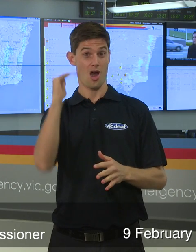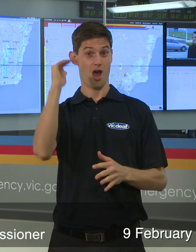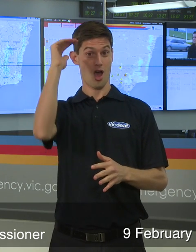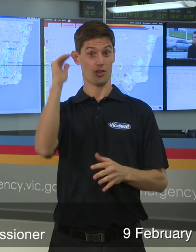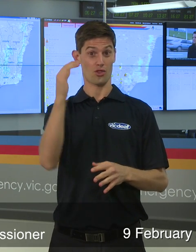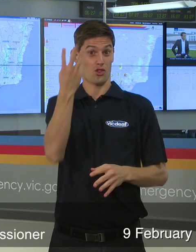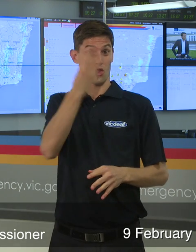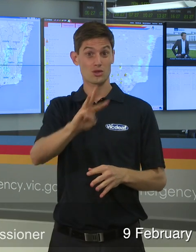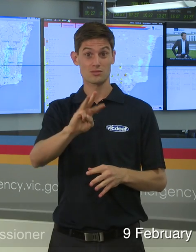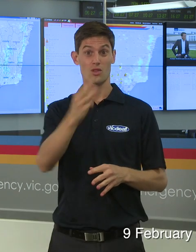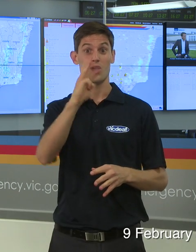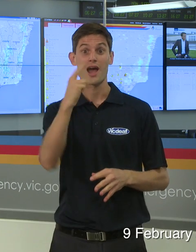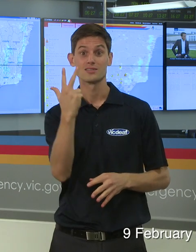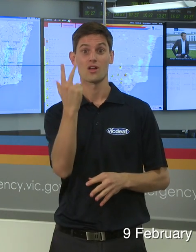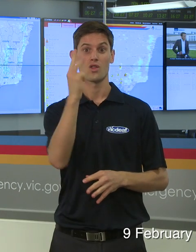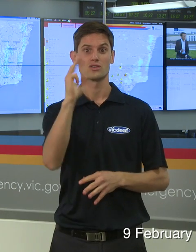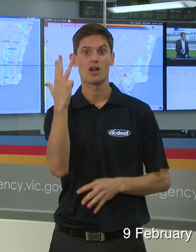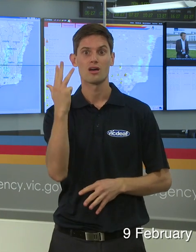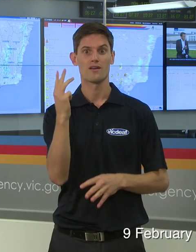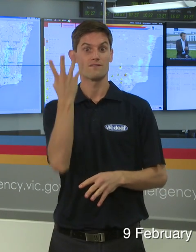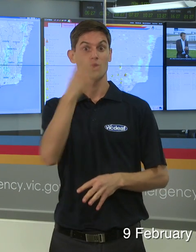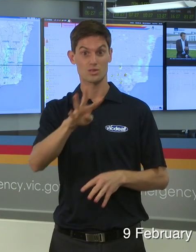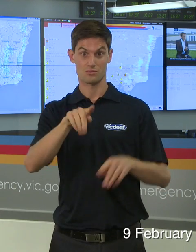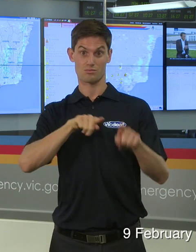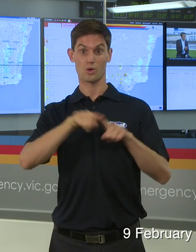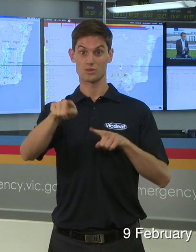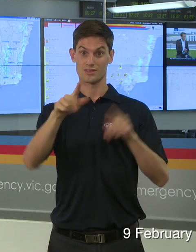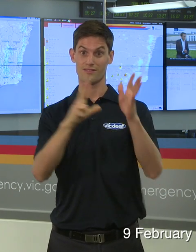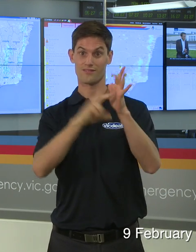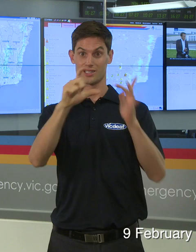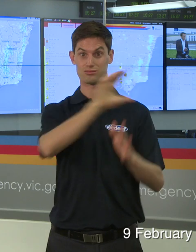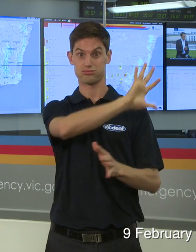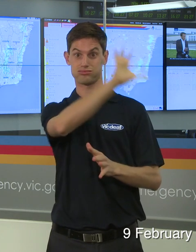in most parts of Victoria on most days. The key days in a fire sense though is